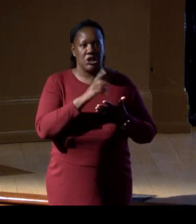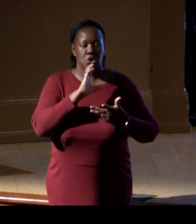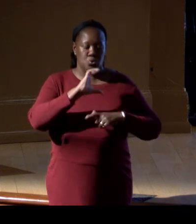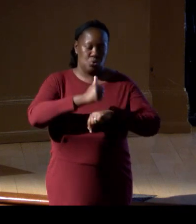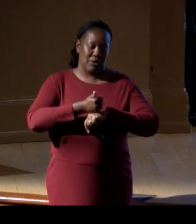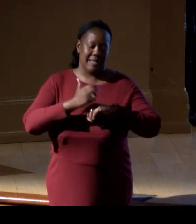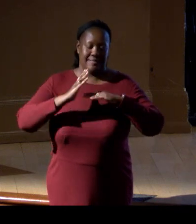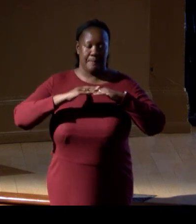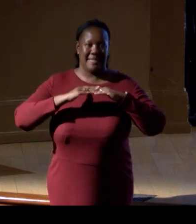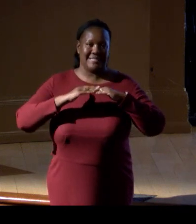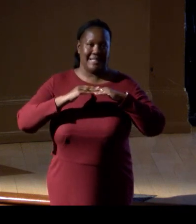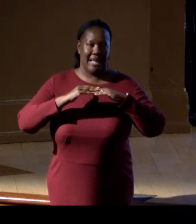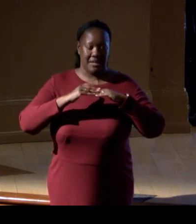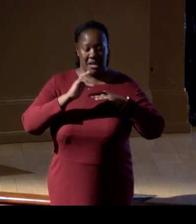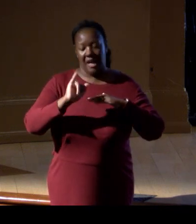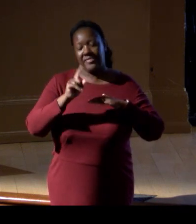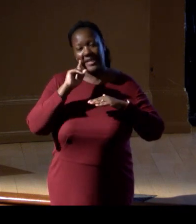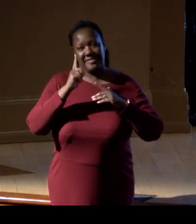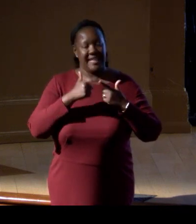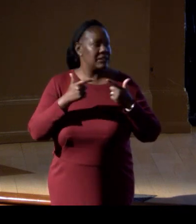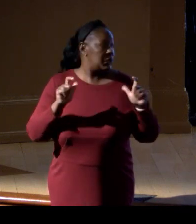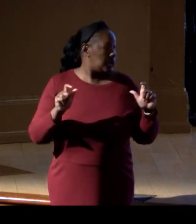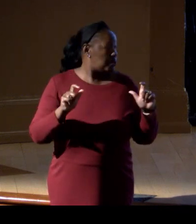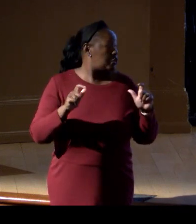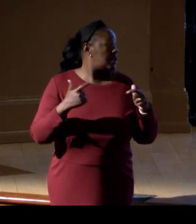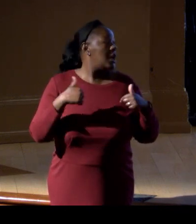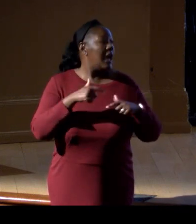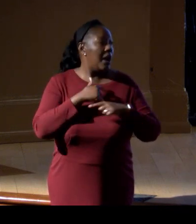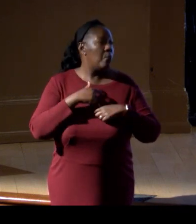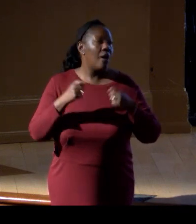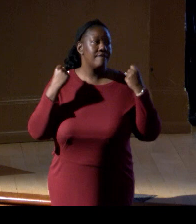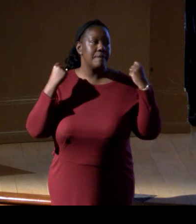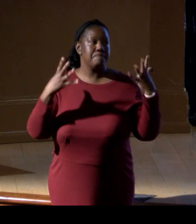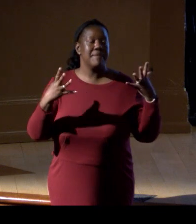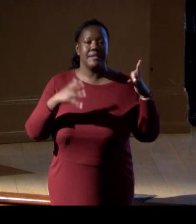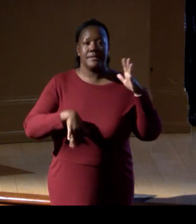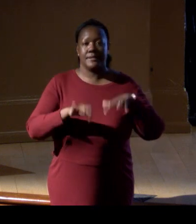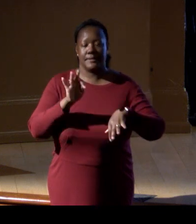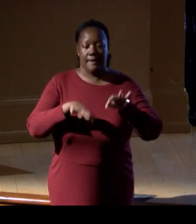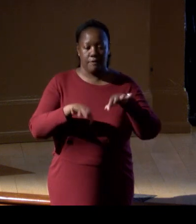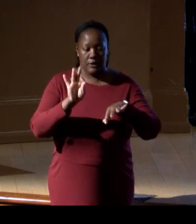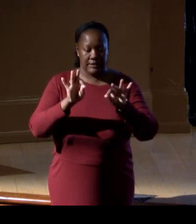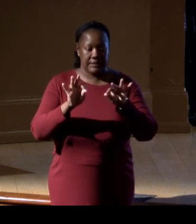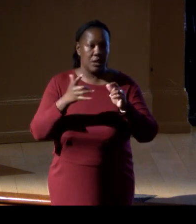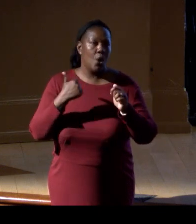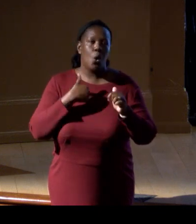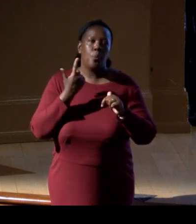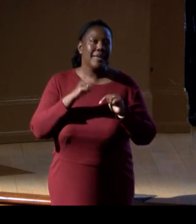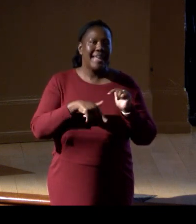the possibilities are huge, and I think we're going to make many discoveries that we cannot, where we cannot think about the questions yet,